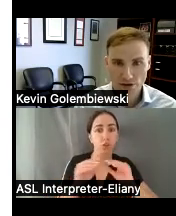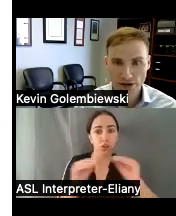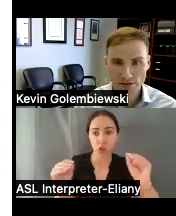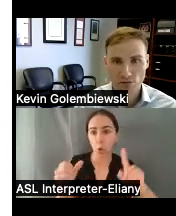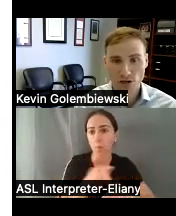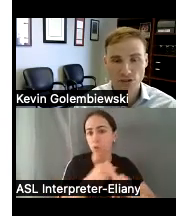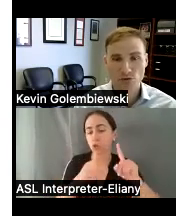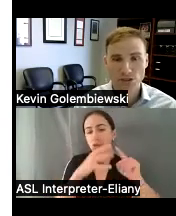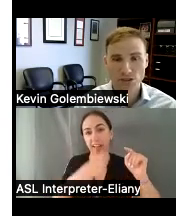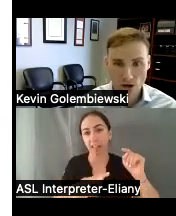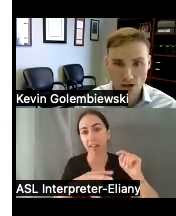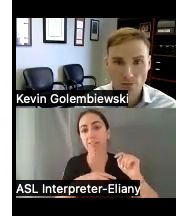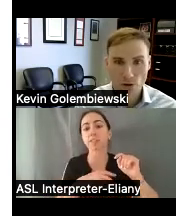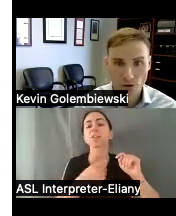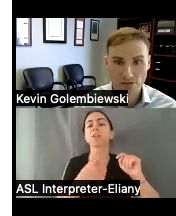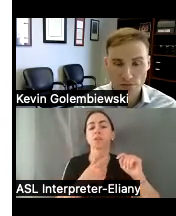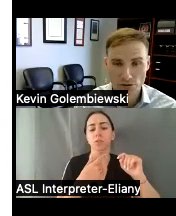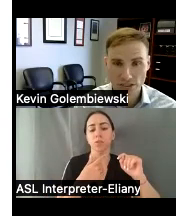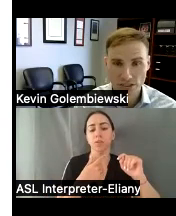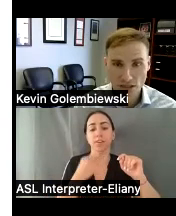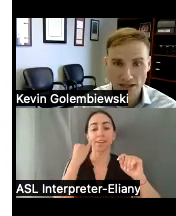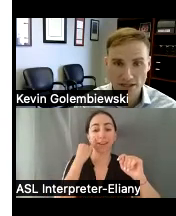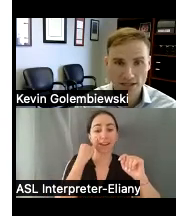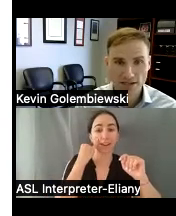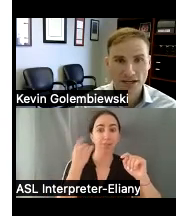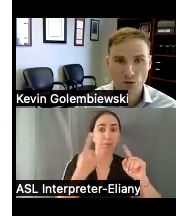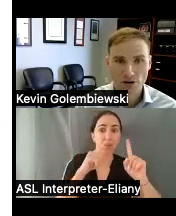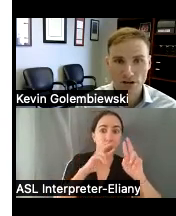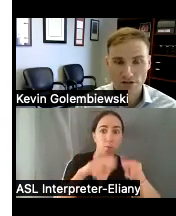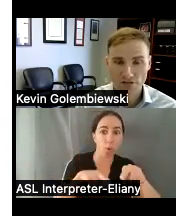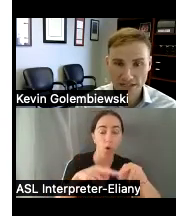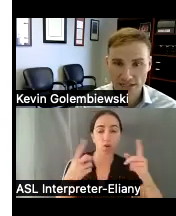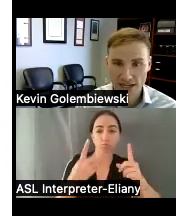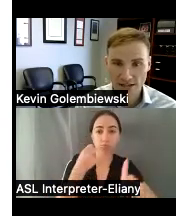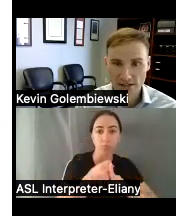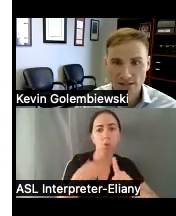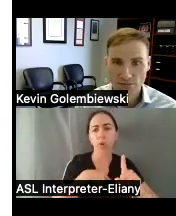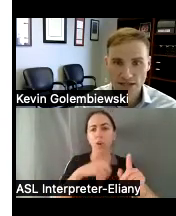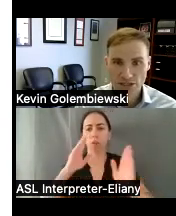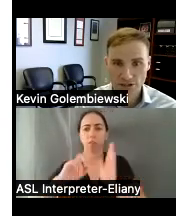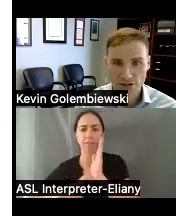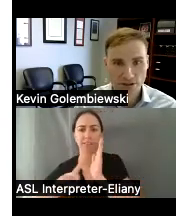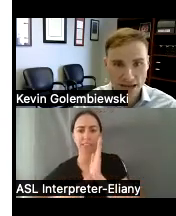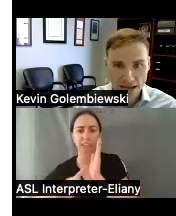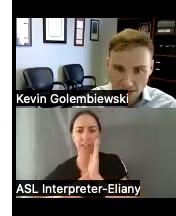on there we also respond to reports of abuse and neglect and we'll investigate to make sure that